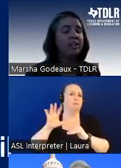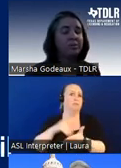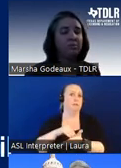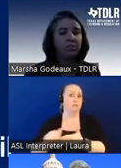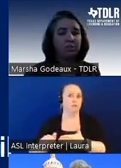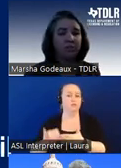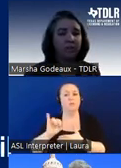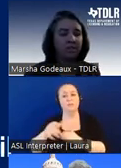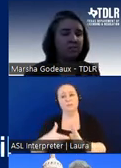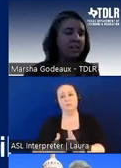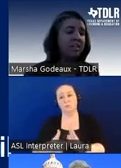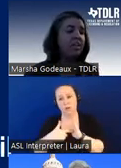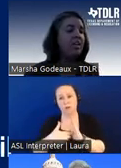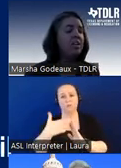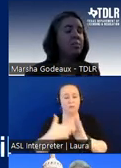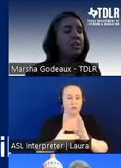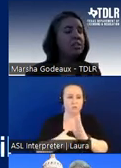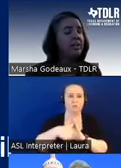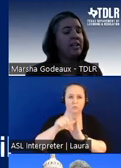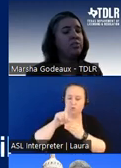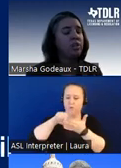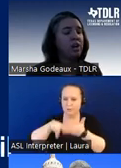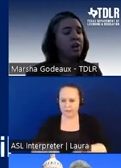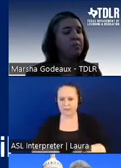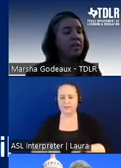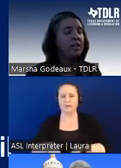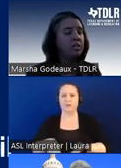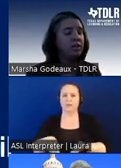to be registered reviewed and inspected the municipality should not be issuing